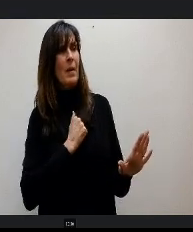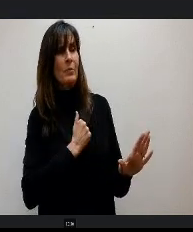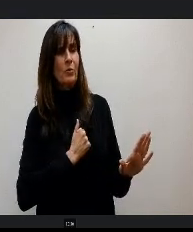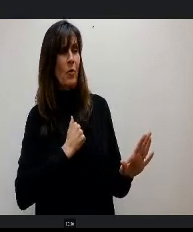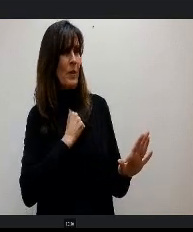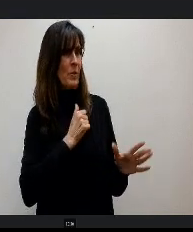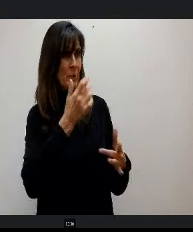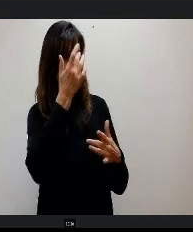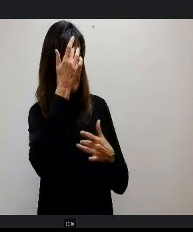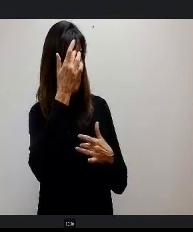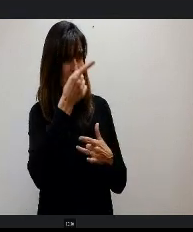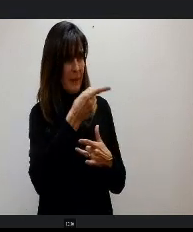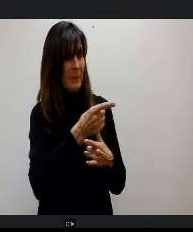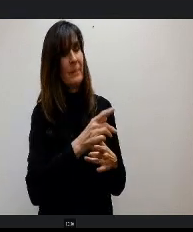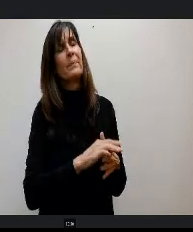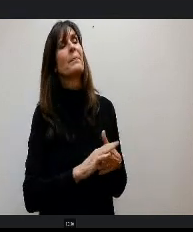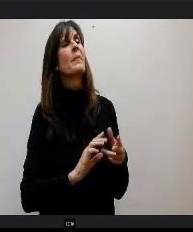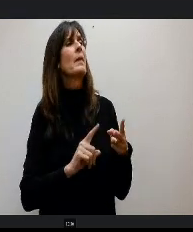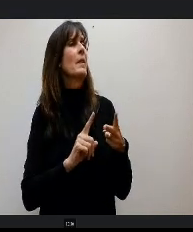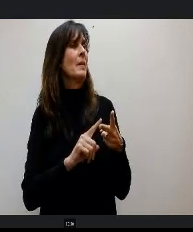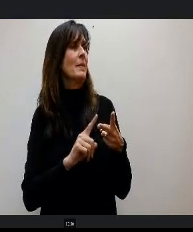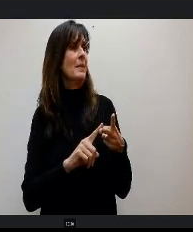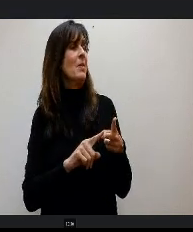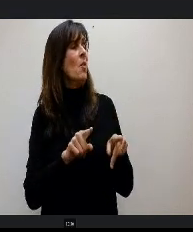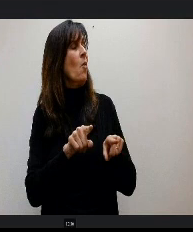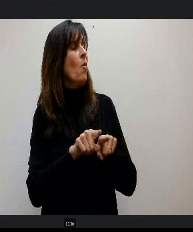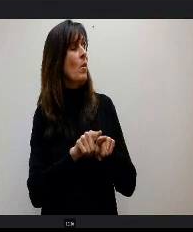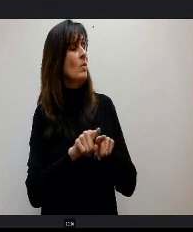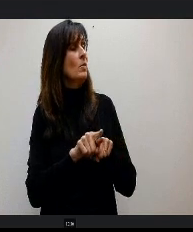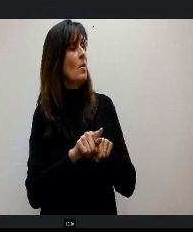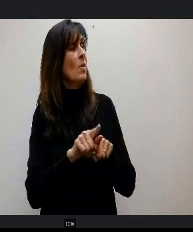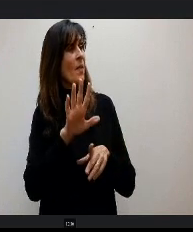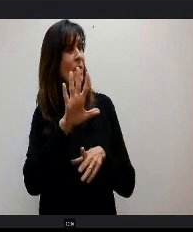Second, what we have heard is that the five year rolling average would go to four.